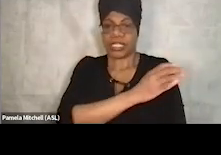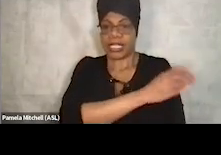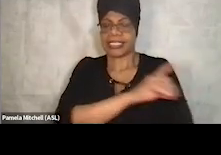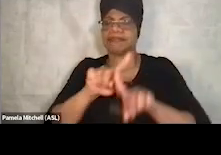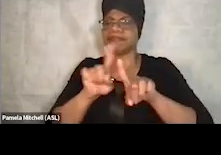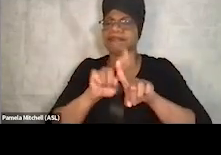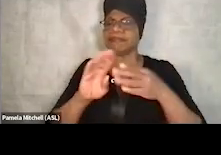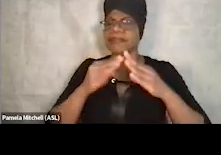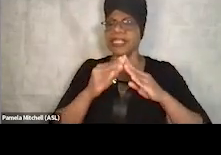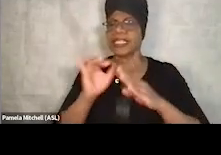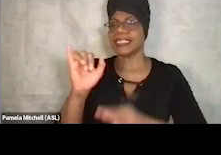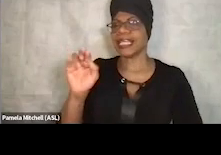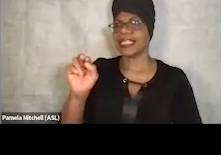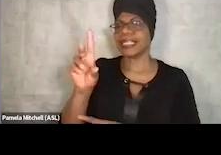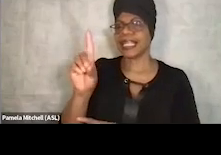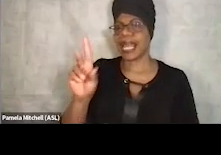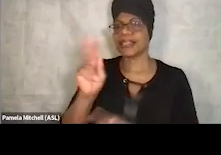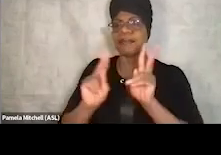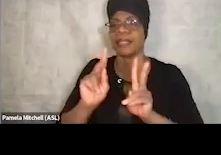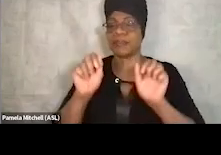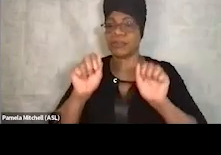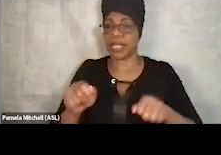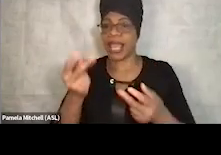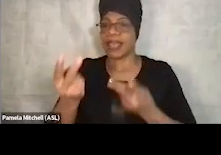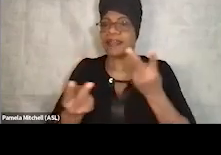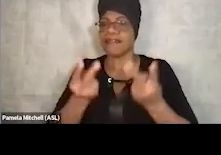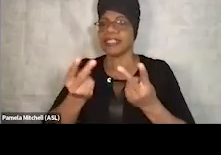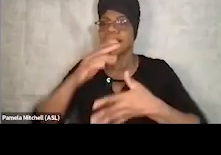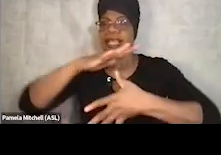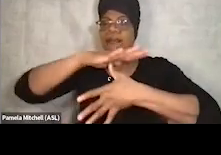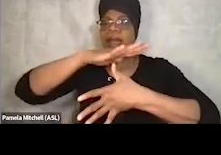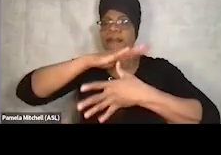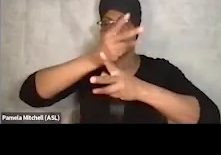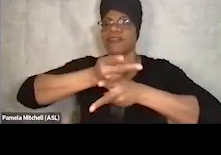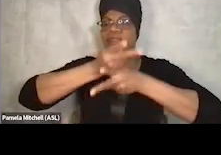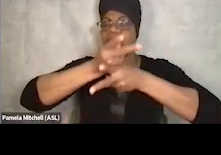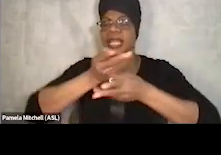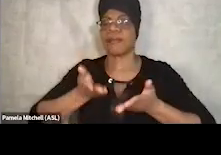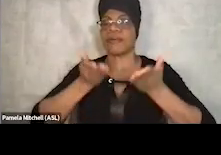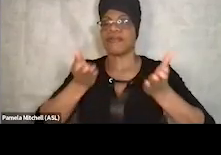where people can go and see their primary care provider and their behavioral health provider.